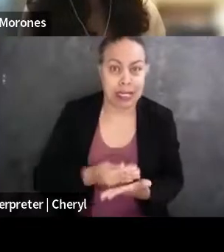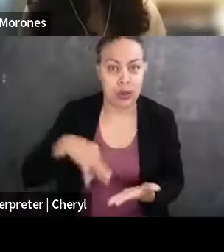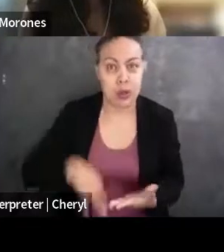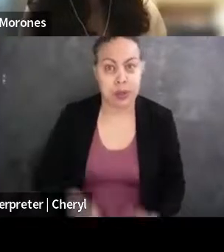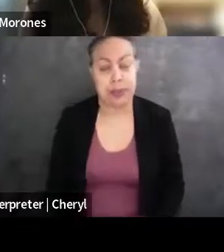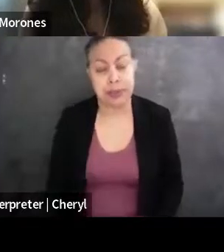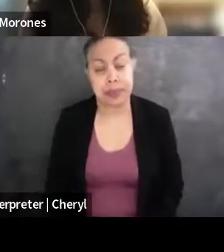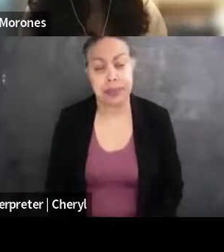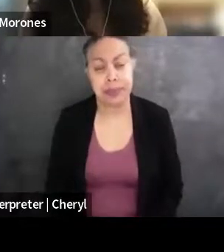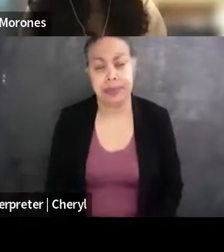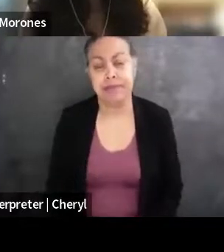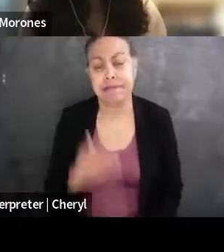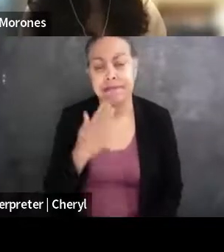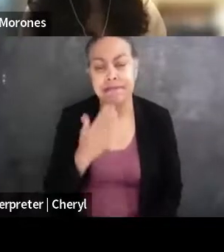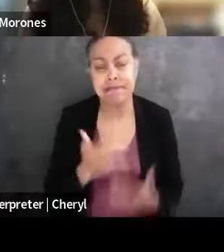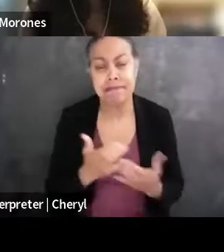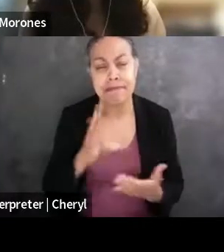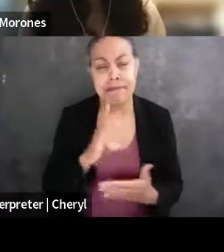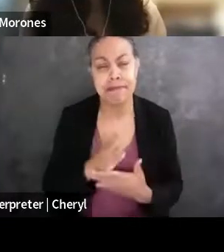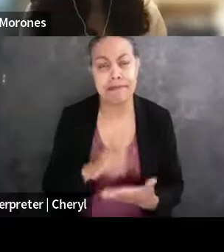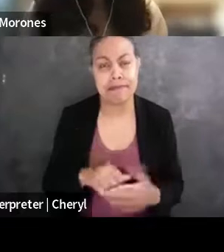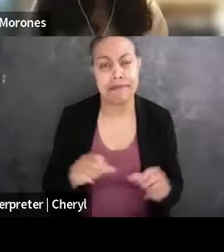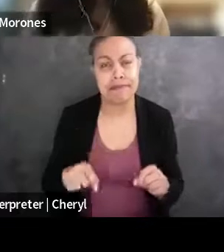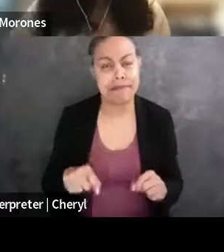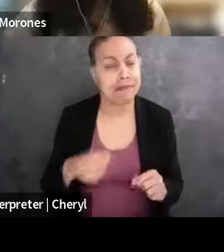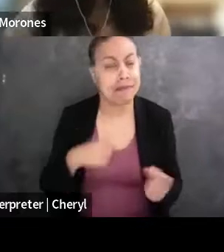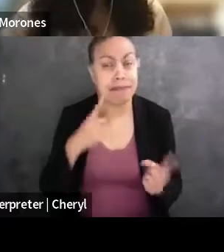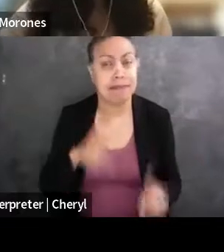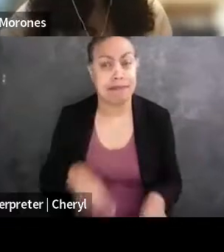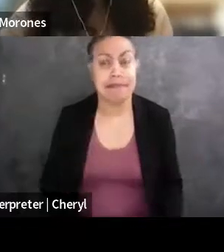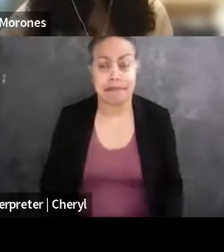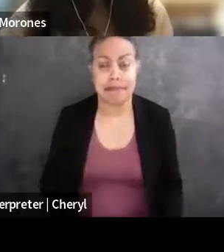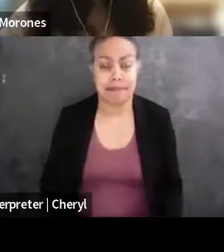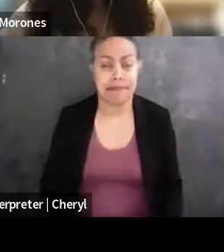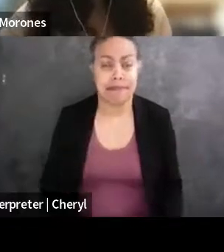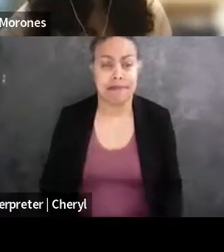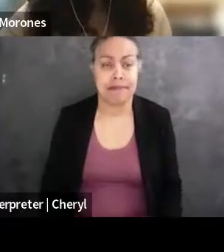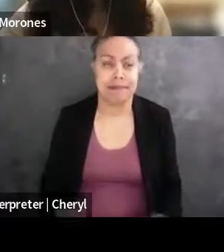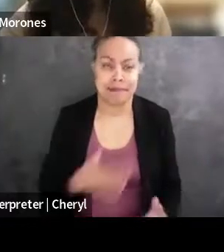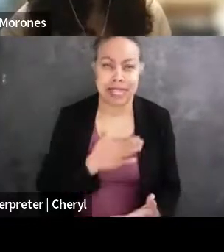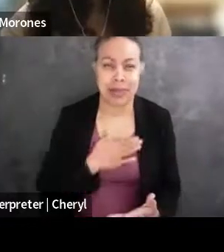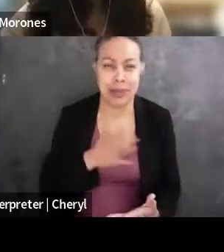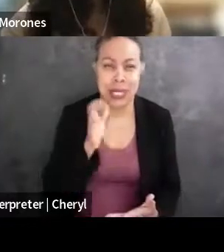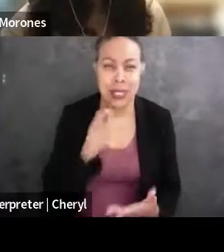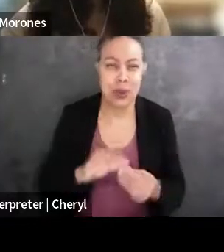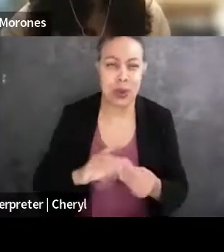Thank you so much for sharing that, yeah, and I could not agree more, so I'm grateful to hear you talk about your experience with it.